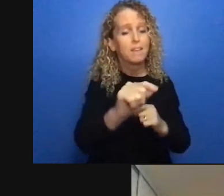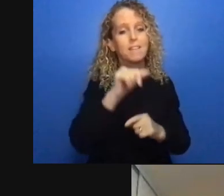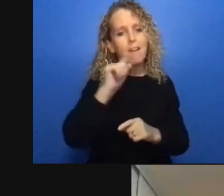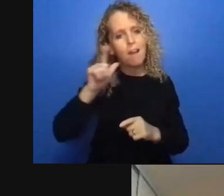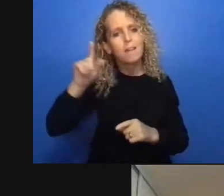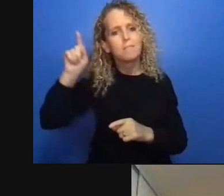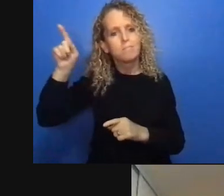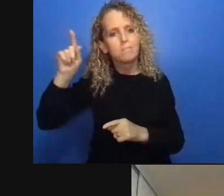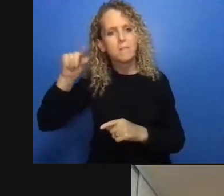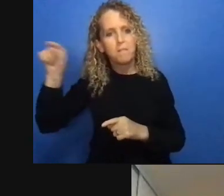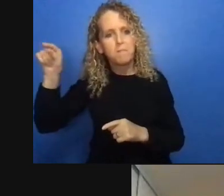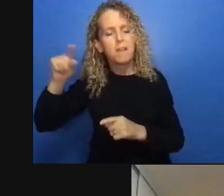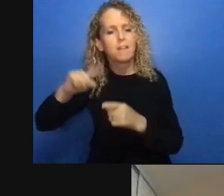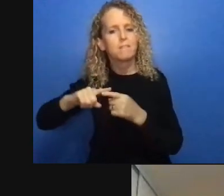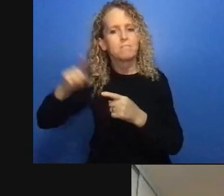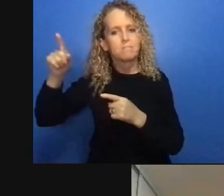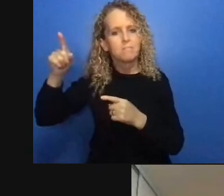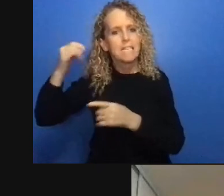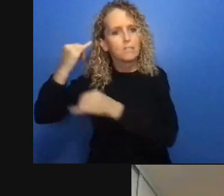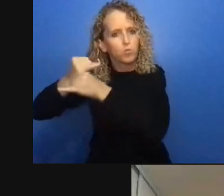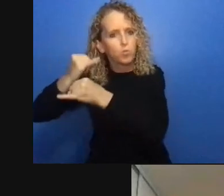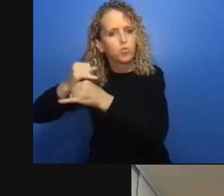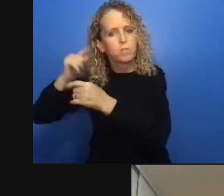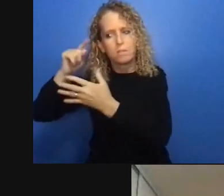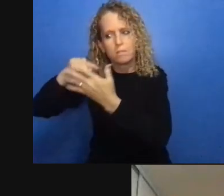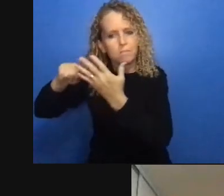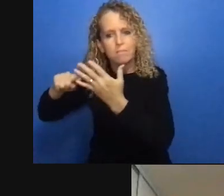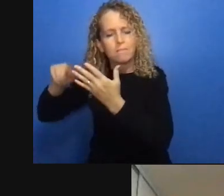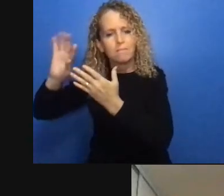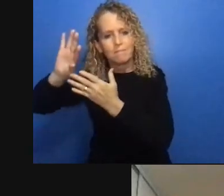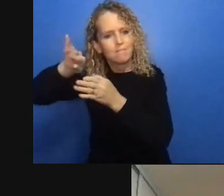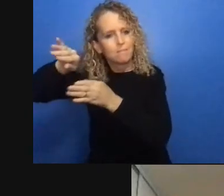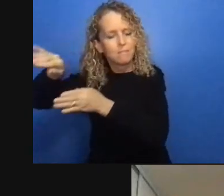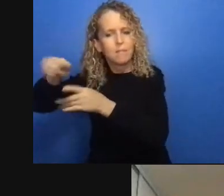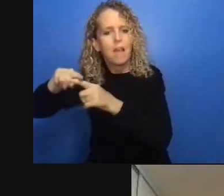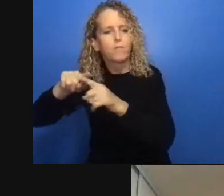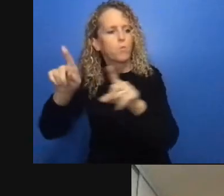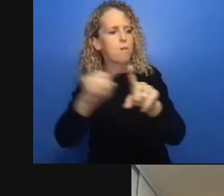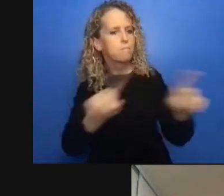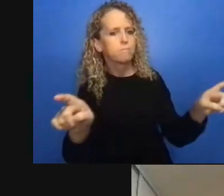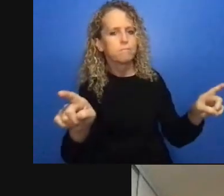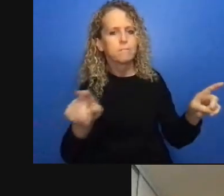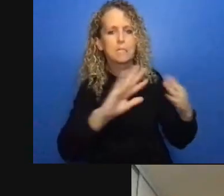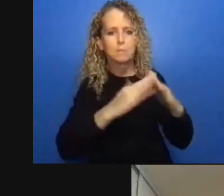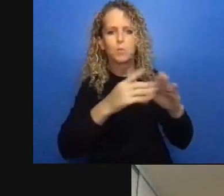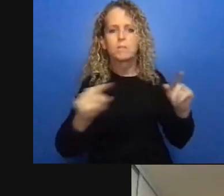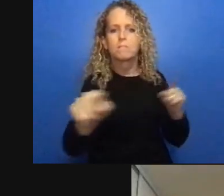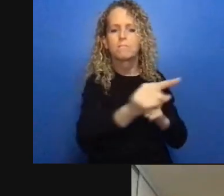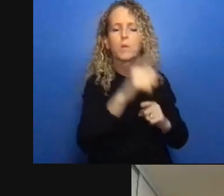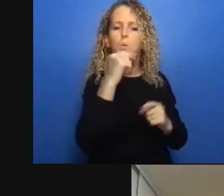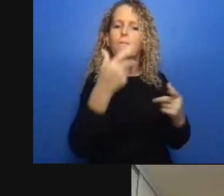we're hearing about what our calls for change in relation to policing the first question you have